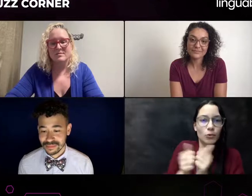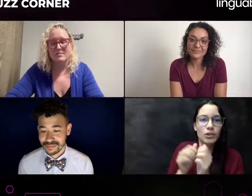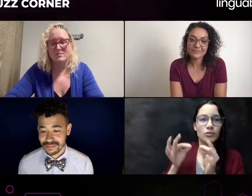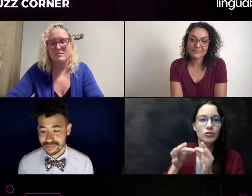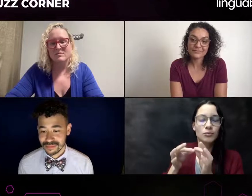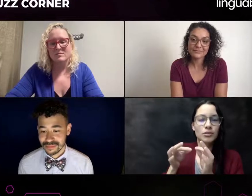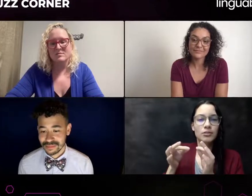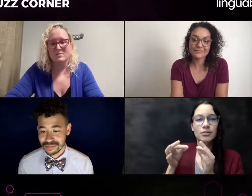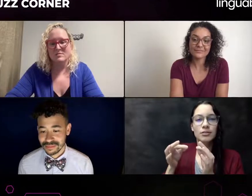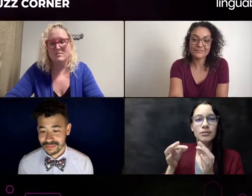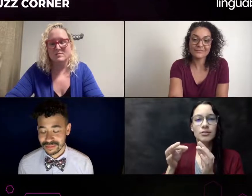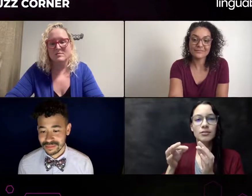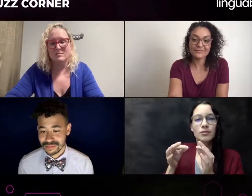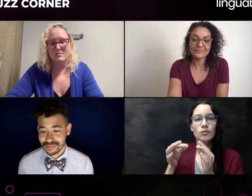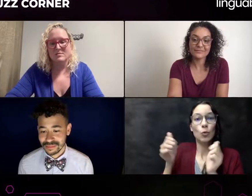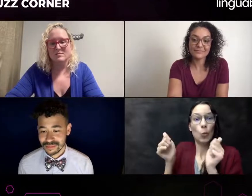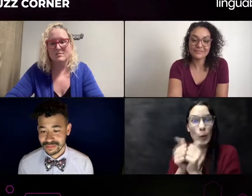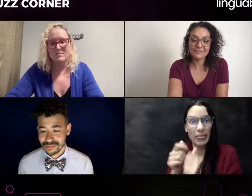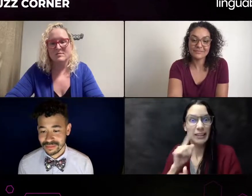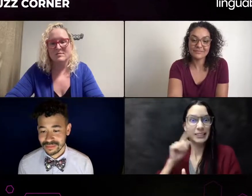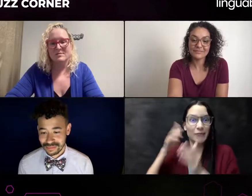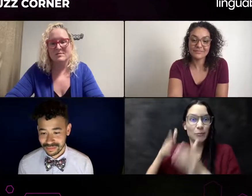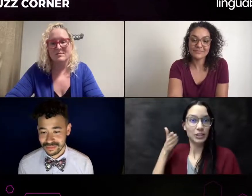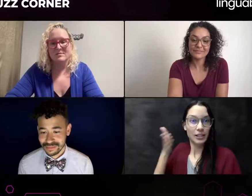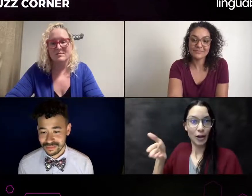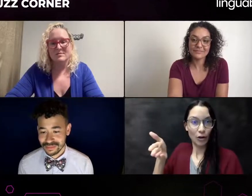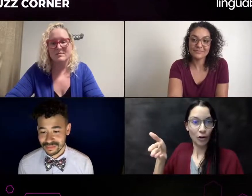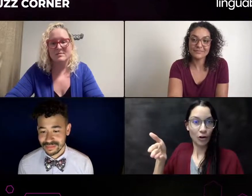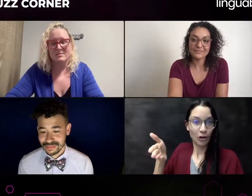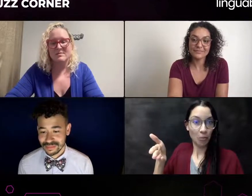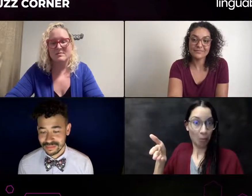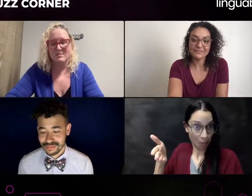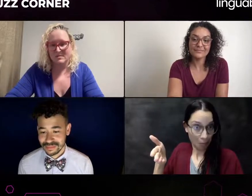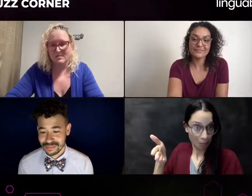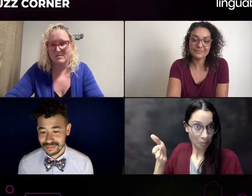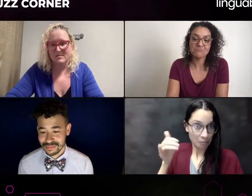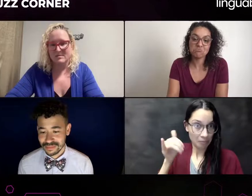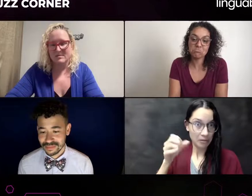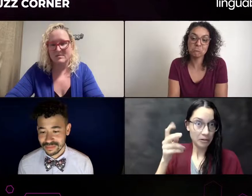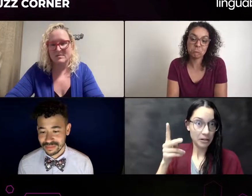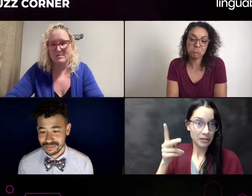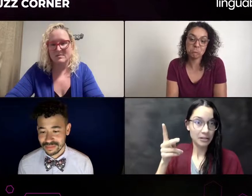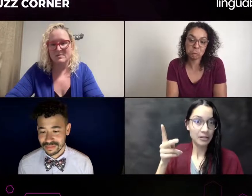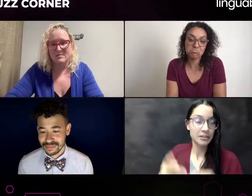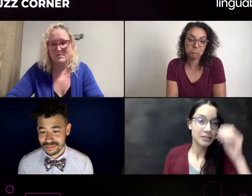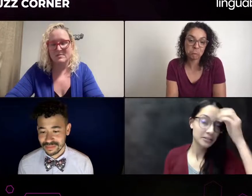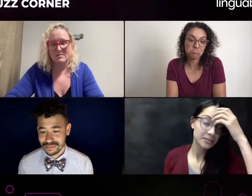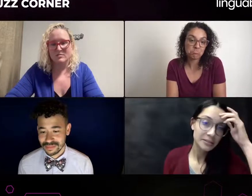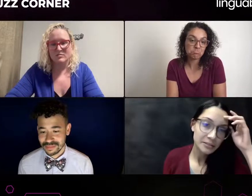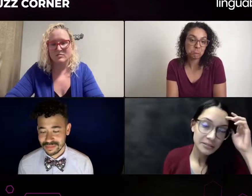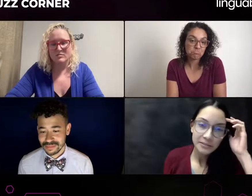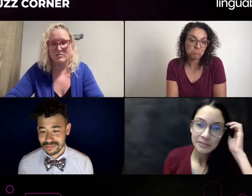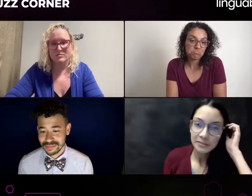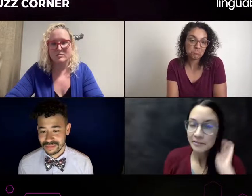they have terrible ethics, I absolutely do not want to work with them. Thank you for saying that, too. And it seems like someone has their hand raised.